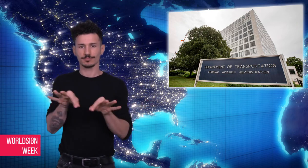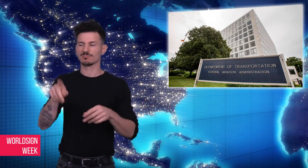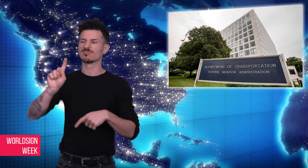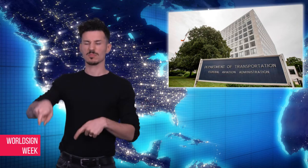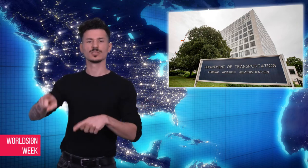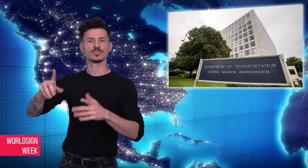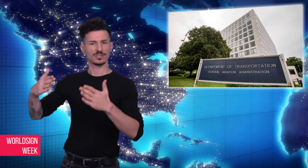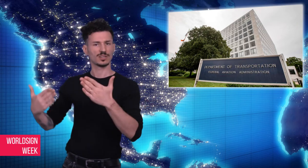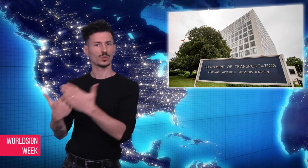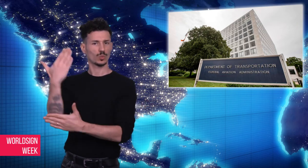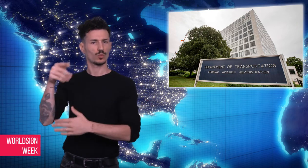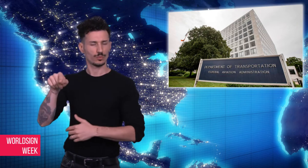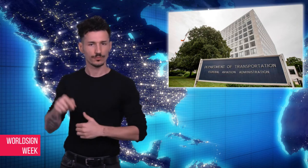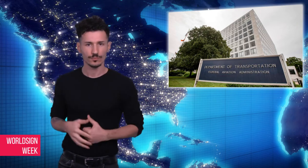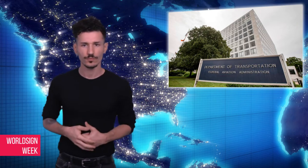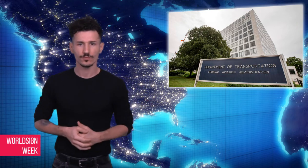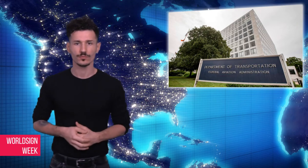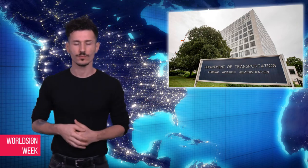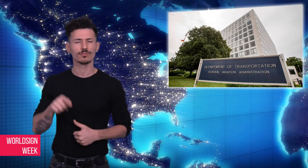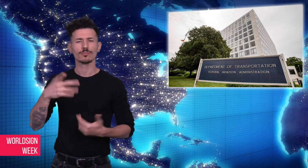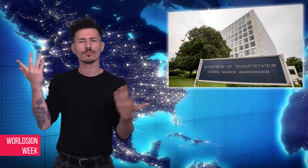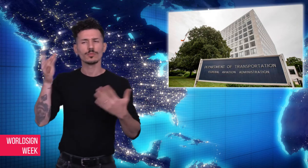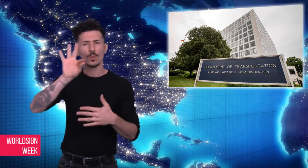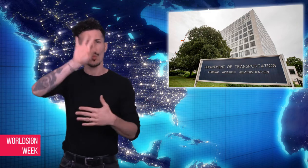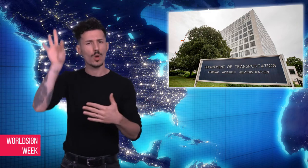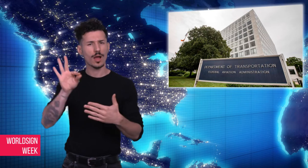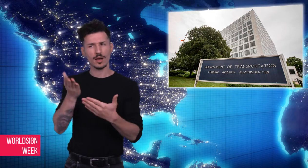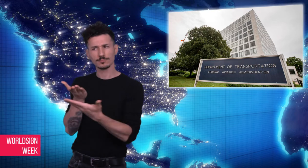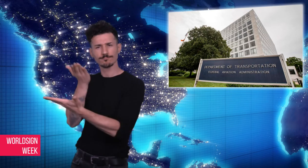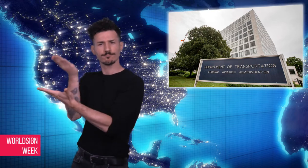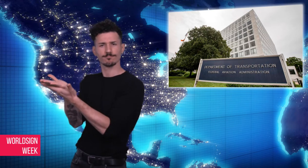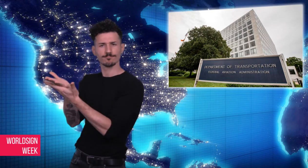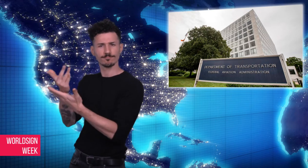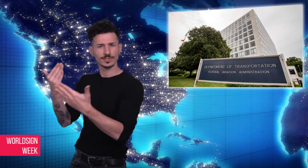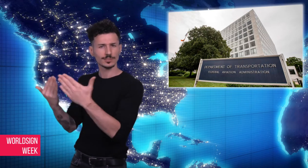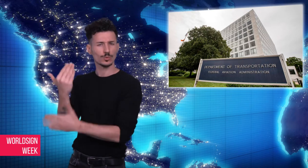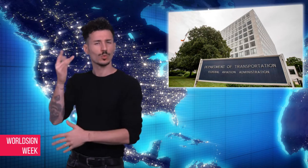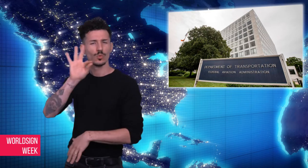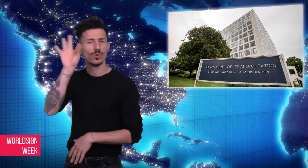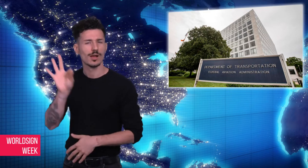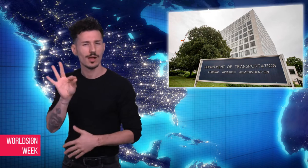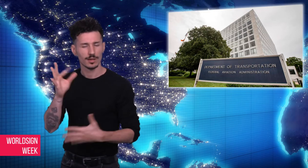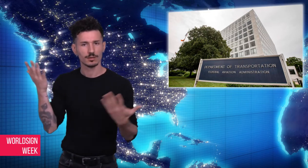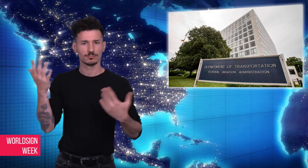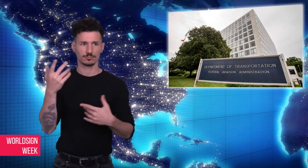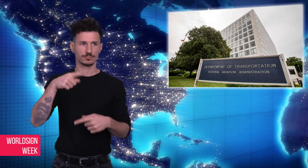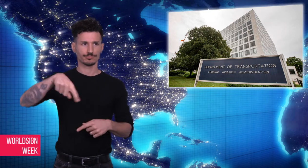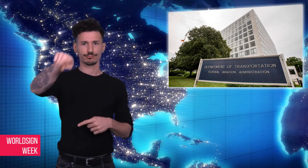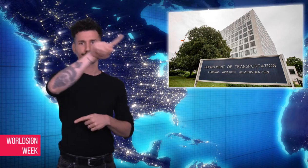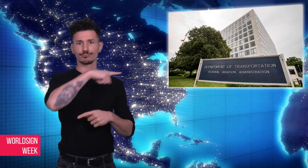was prompted by airline companies continually reducing